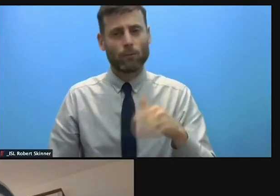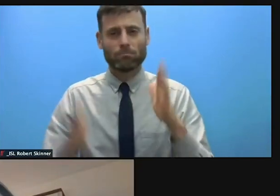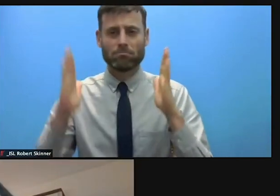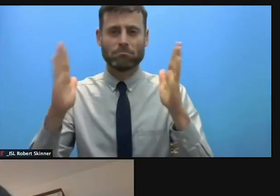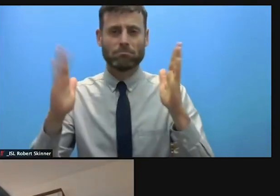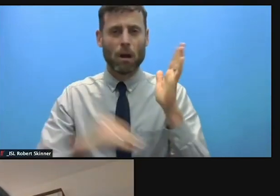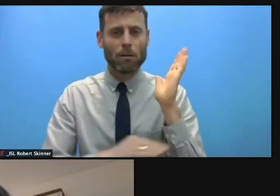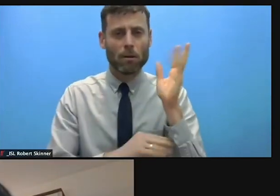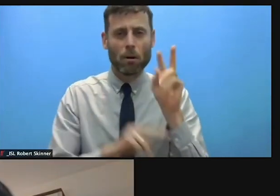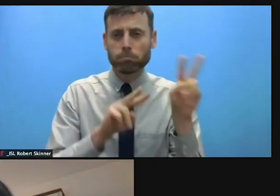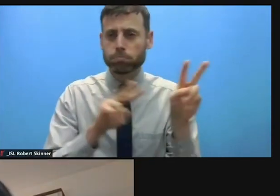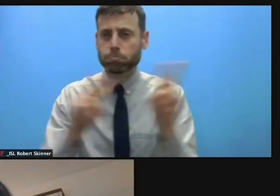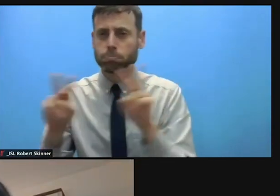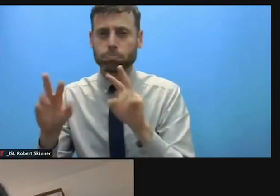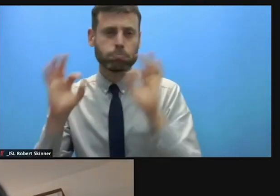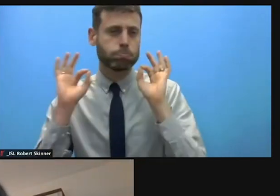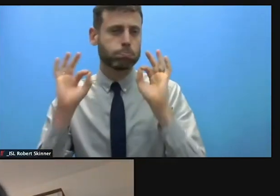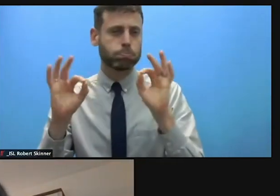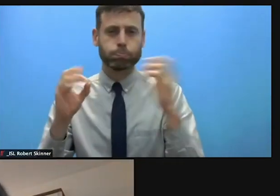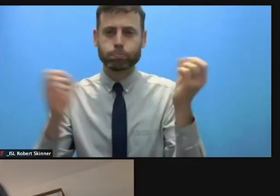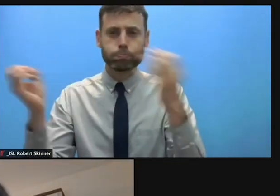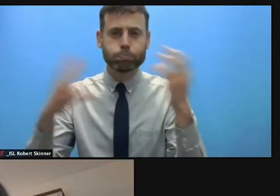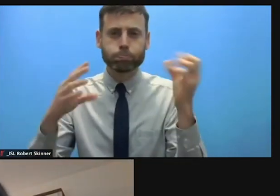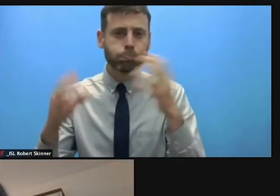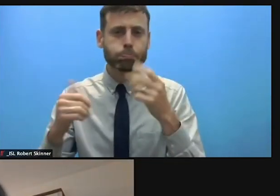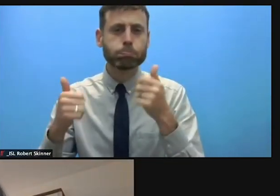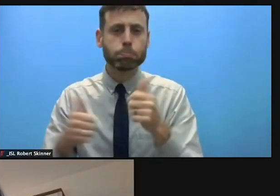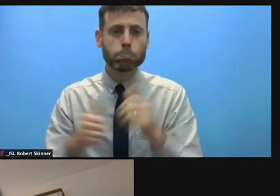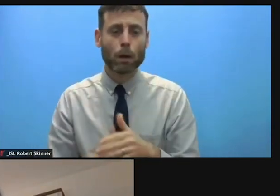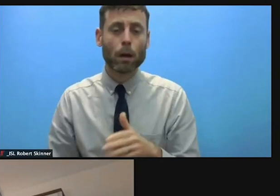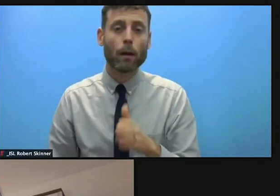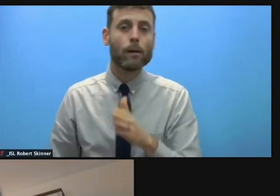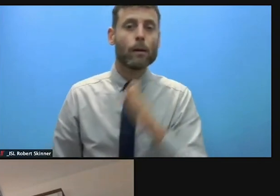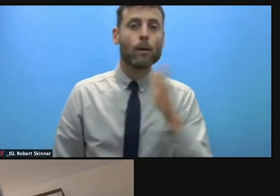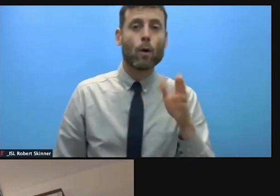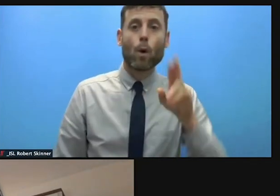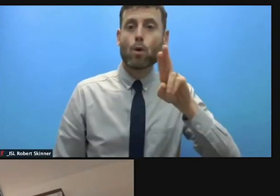you very much indeed for that intervention. I would like now to turn to Norway and Ambassador